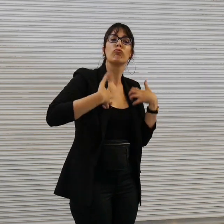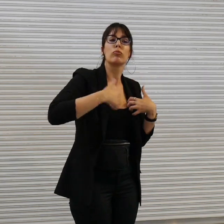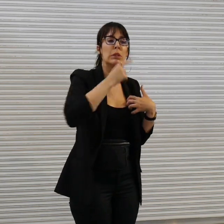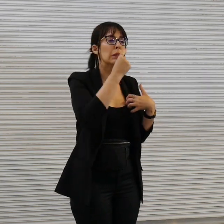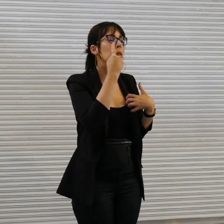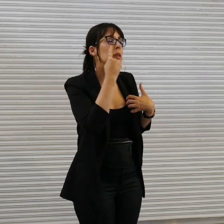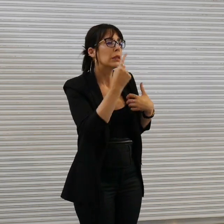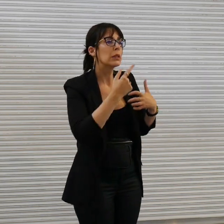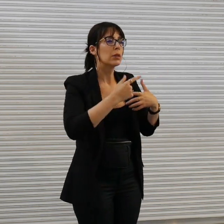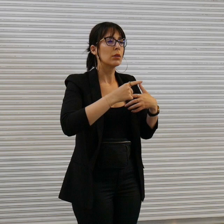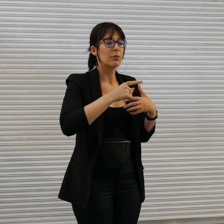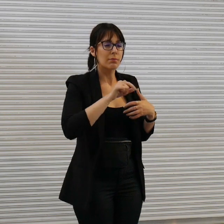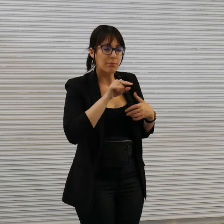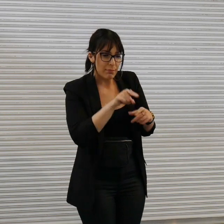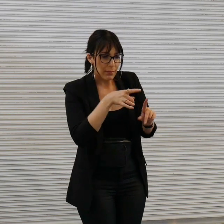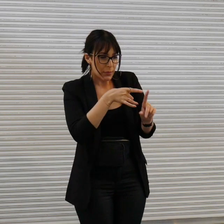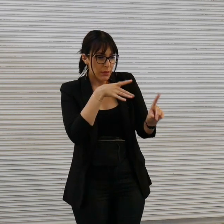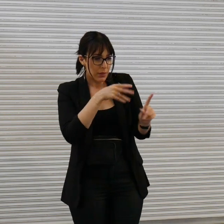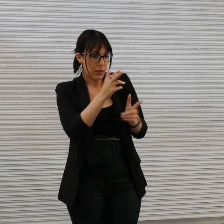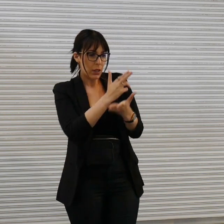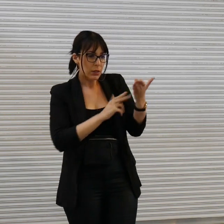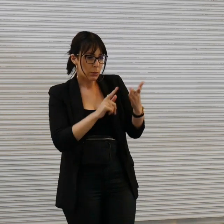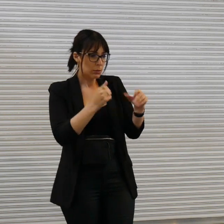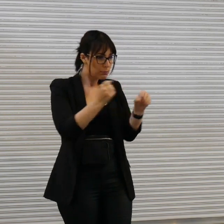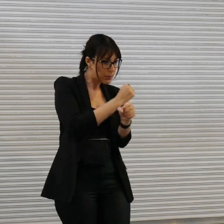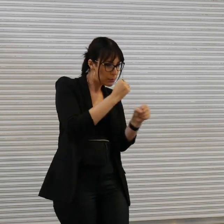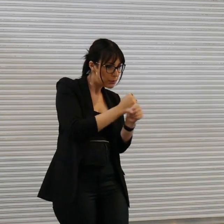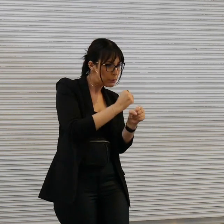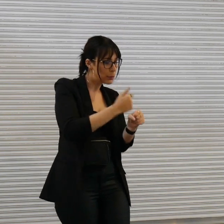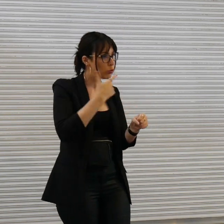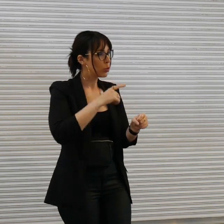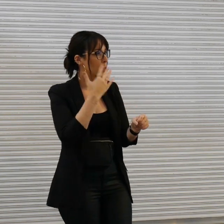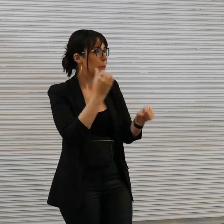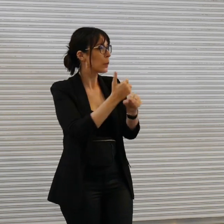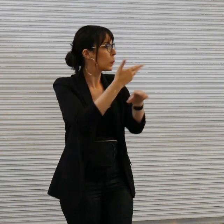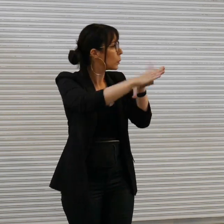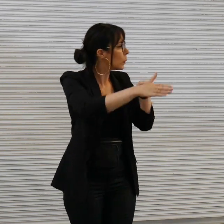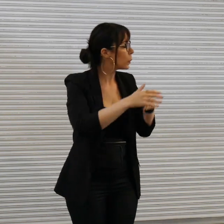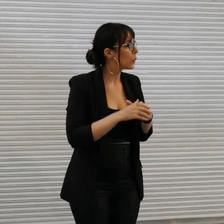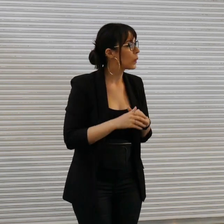practices go being in this space both having the the scale of this as a studio as you can